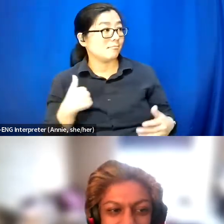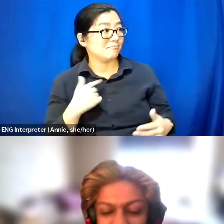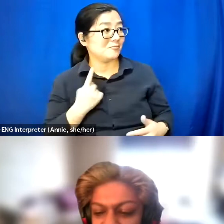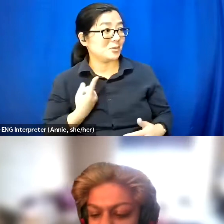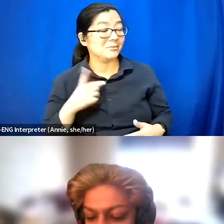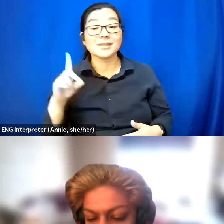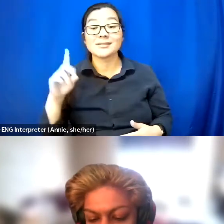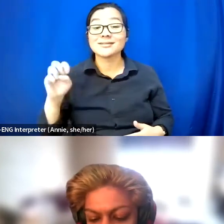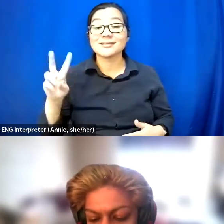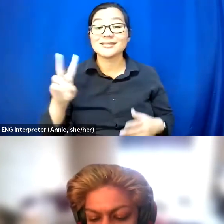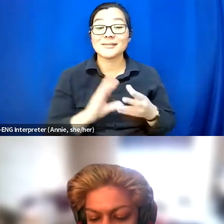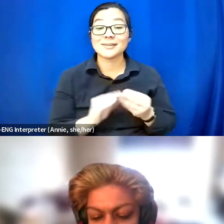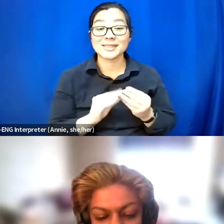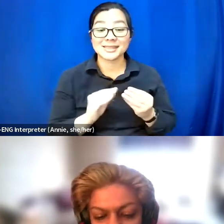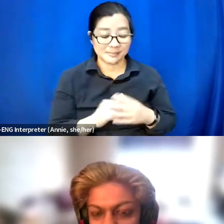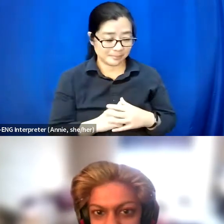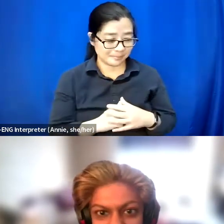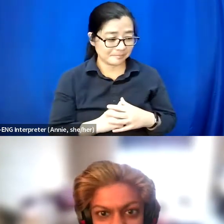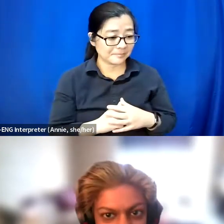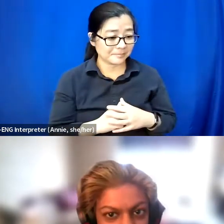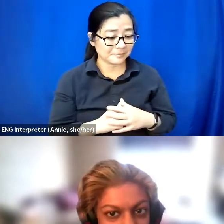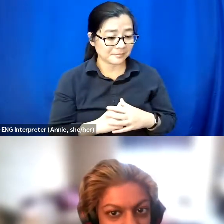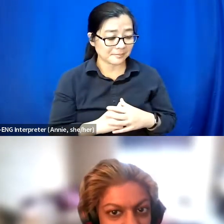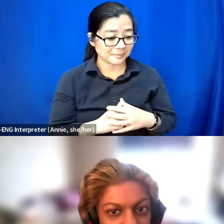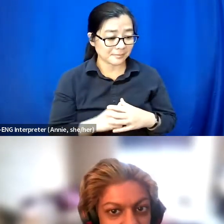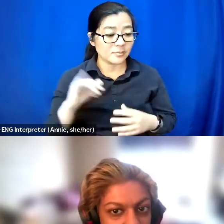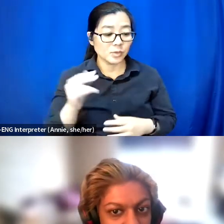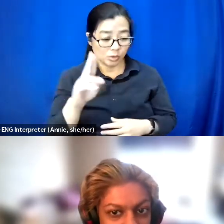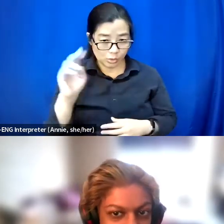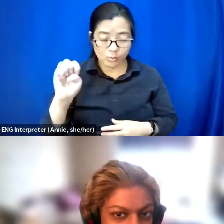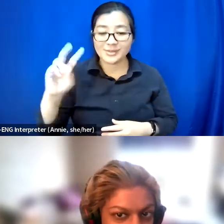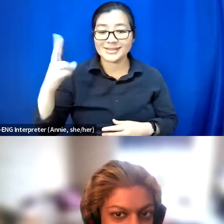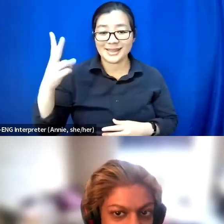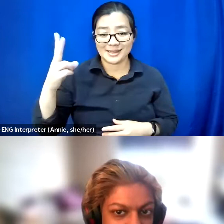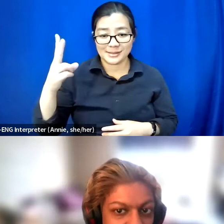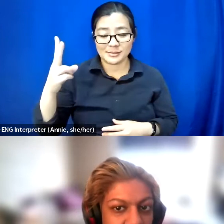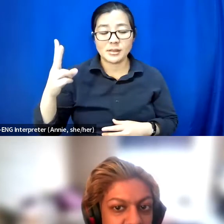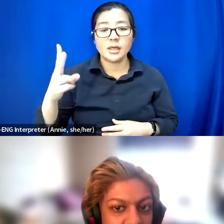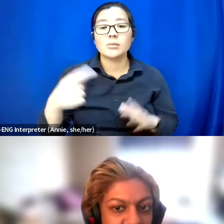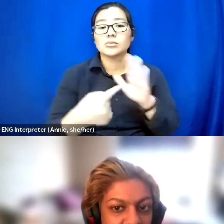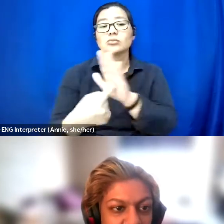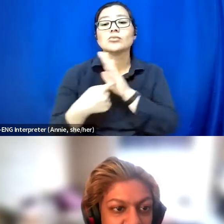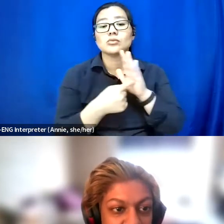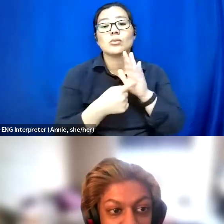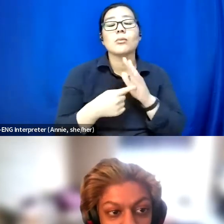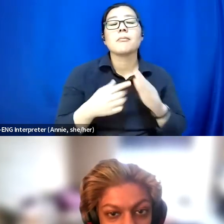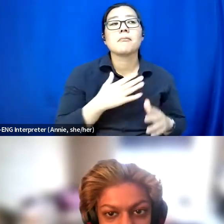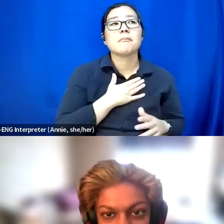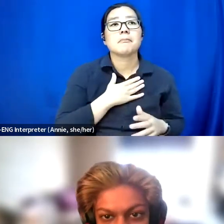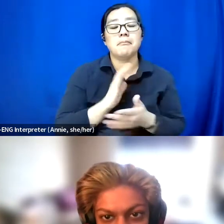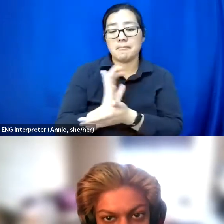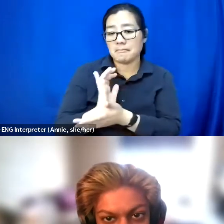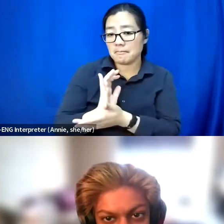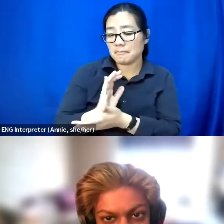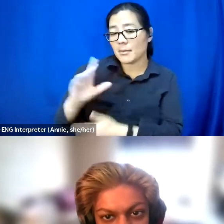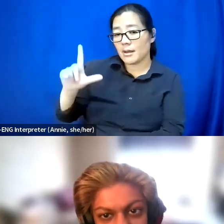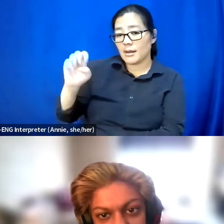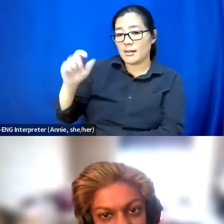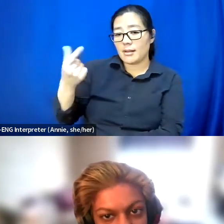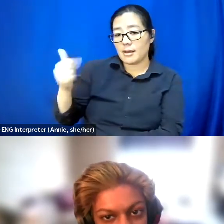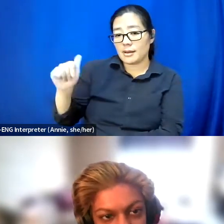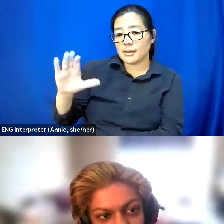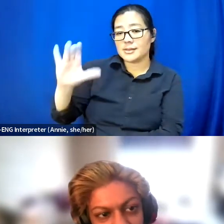So June 2nd will be the screening of my film Legacy of Bodies at Inside Out.